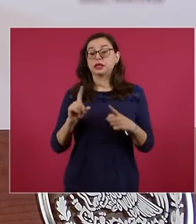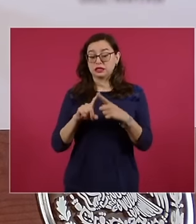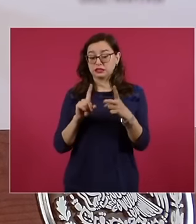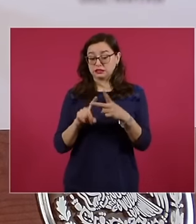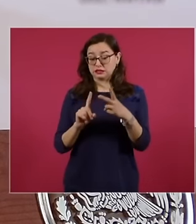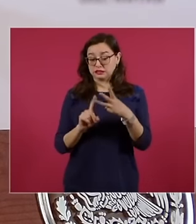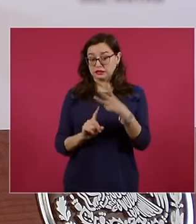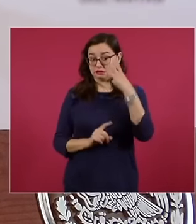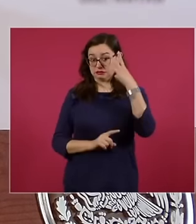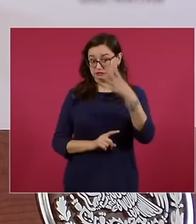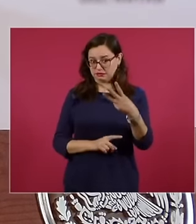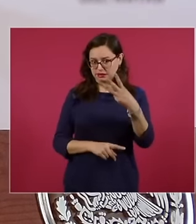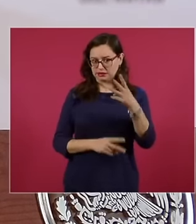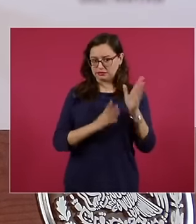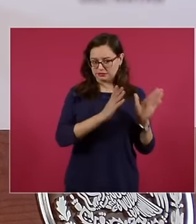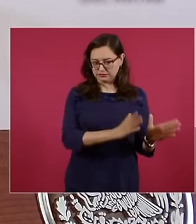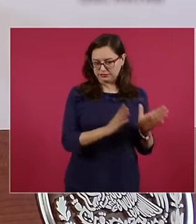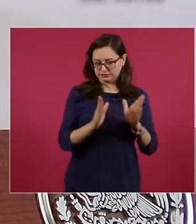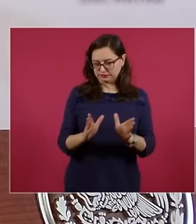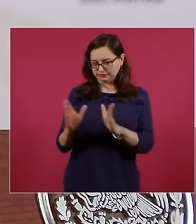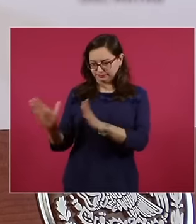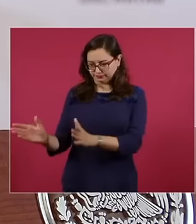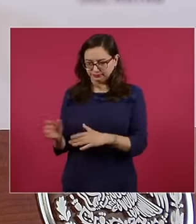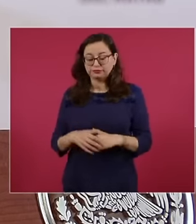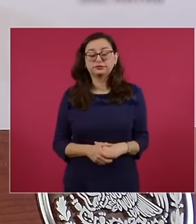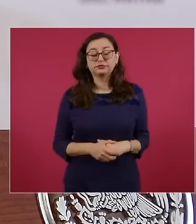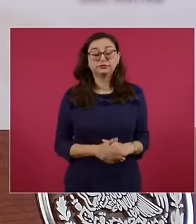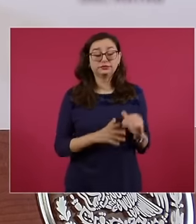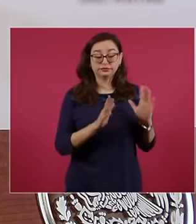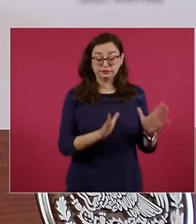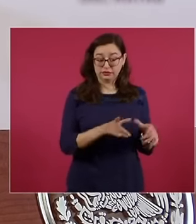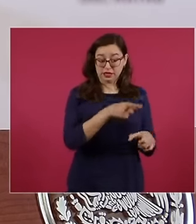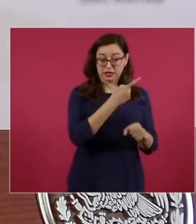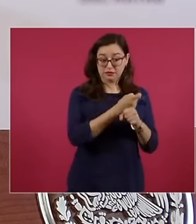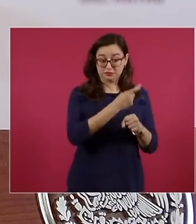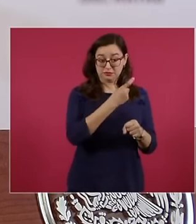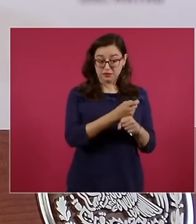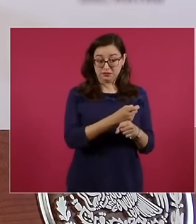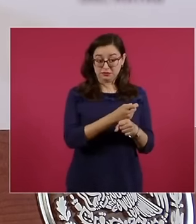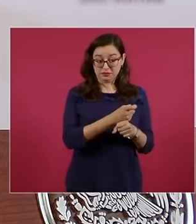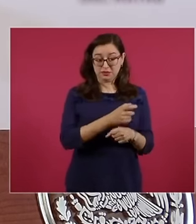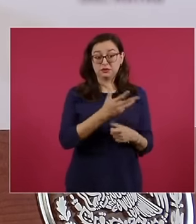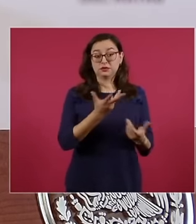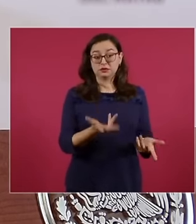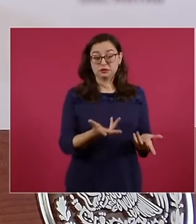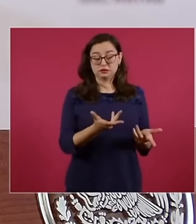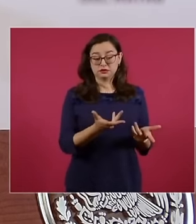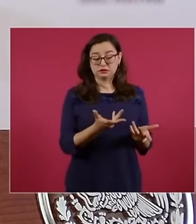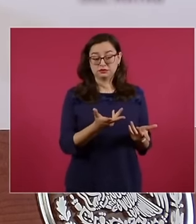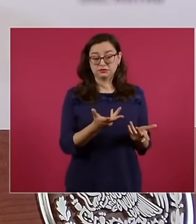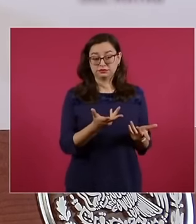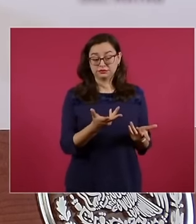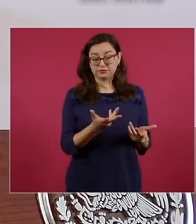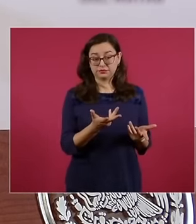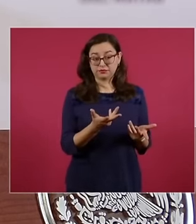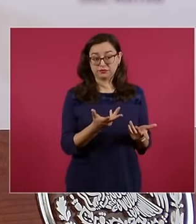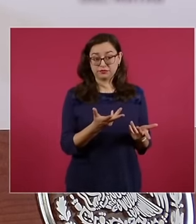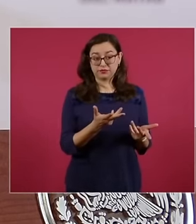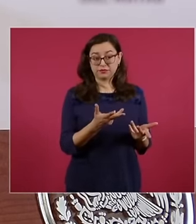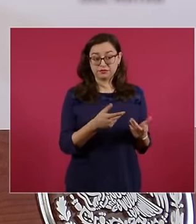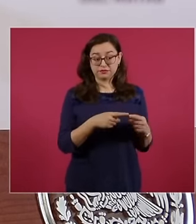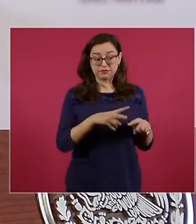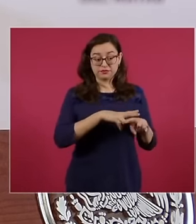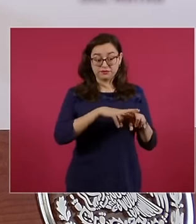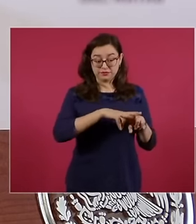areas, first we will talk about the what are the Sorry the east the railway sections